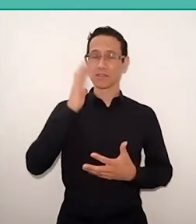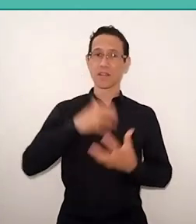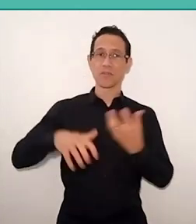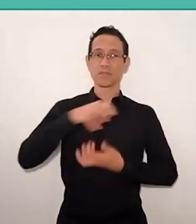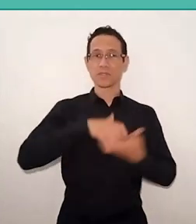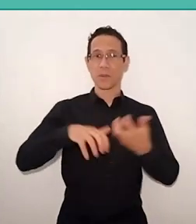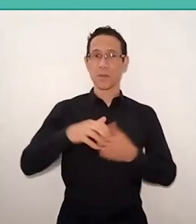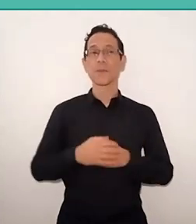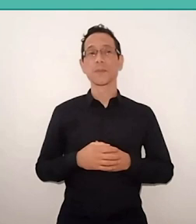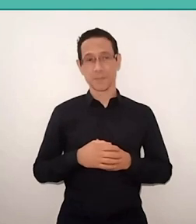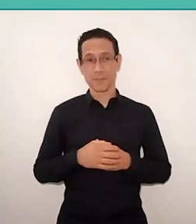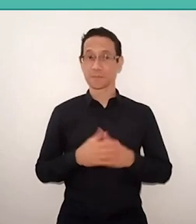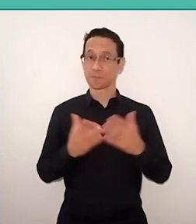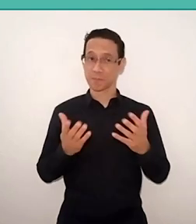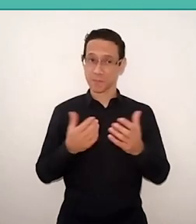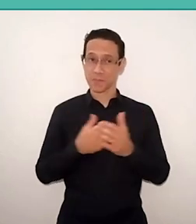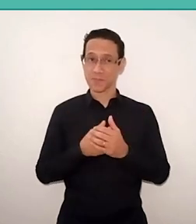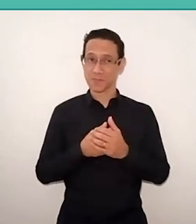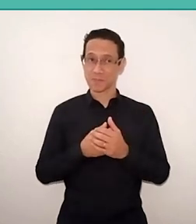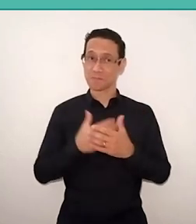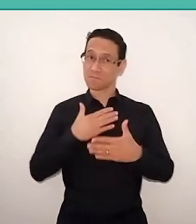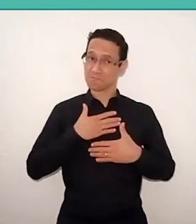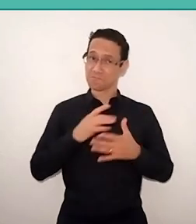so I would like to make available to you,